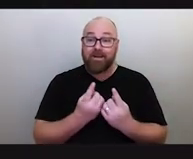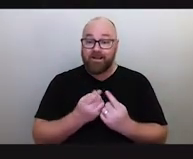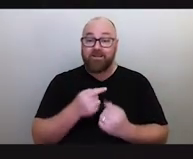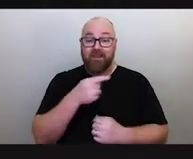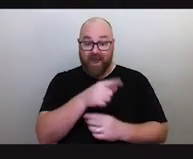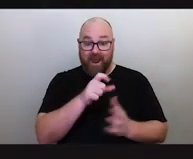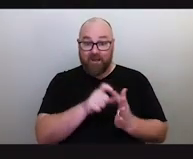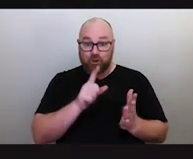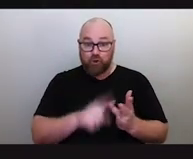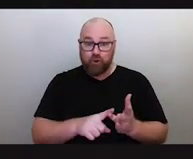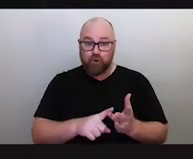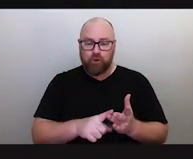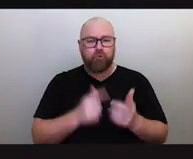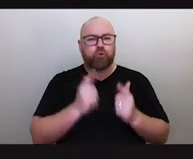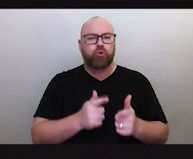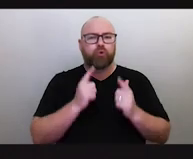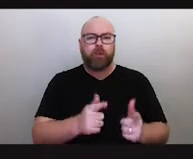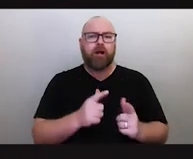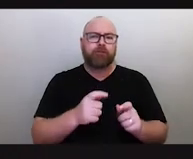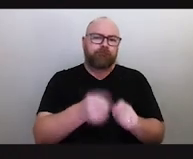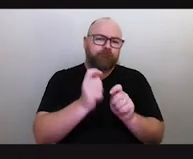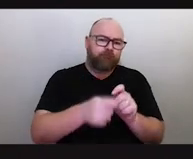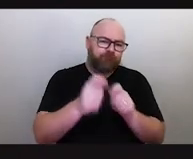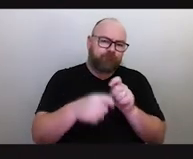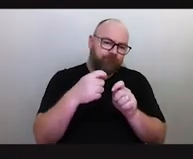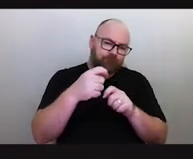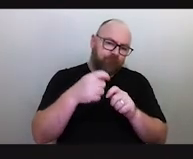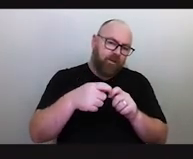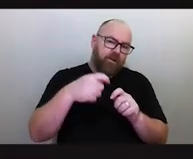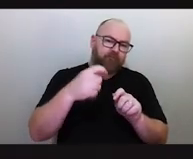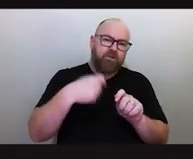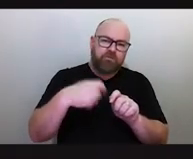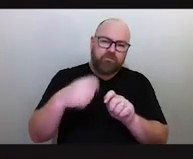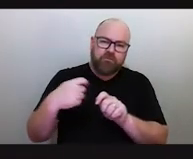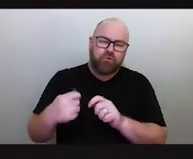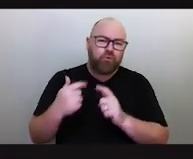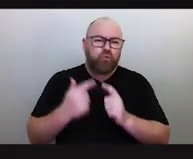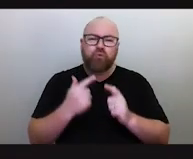in the harbour and in Koori fishing grounds. So